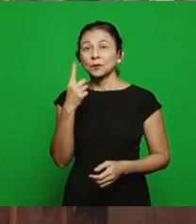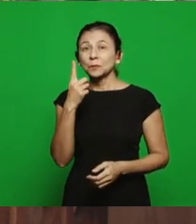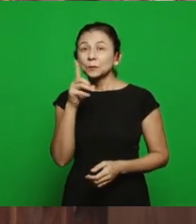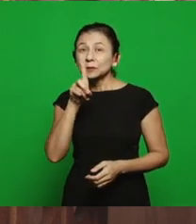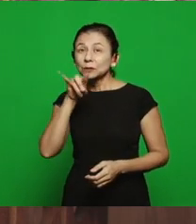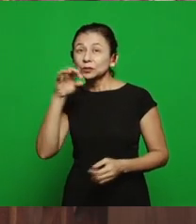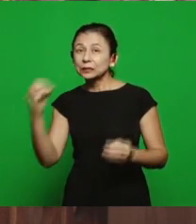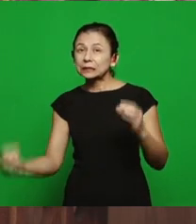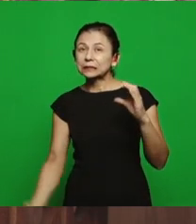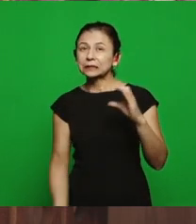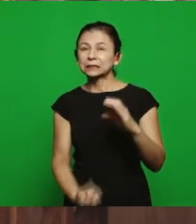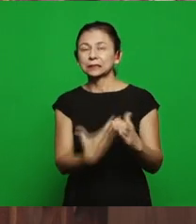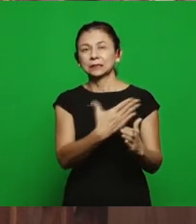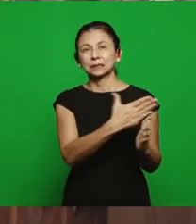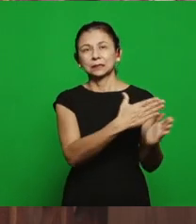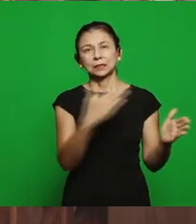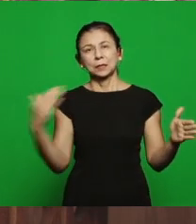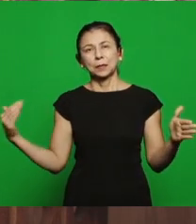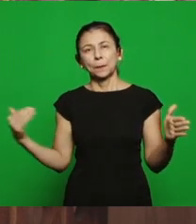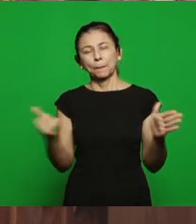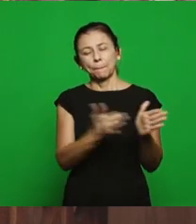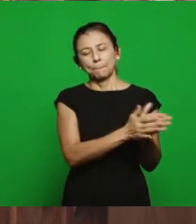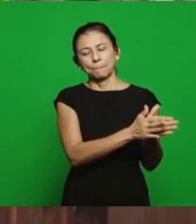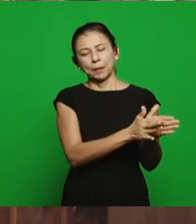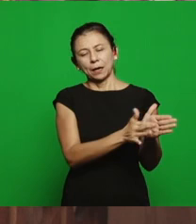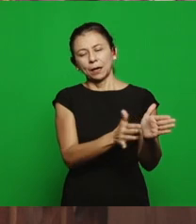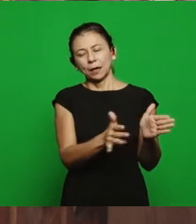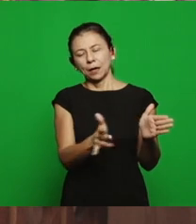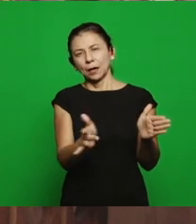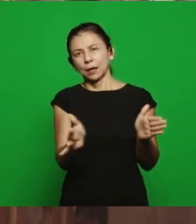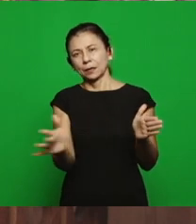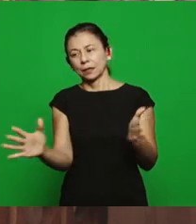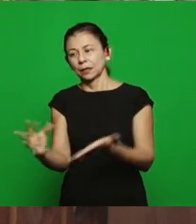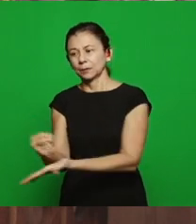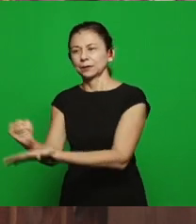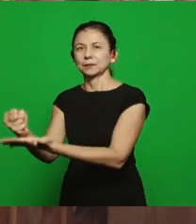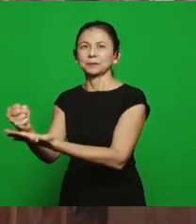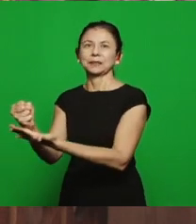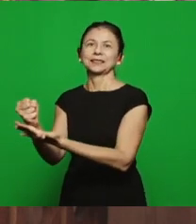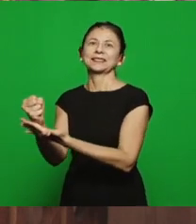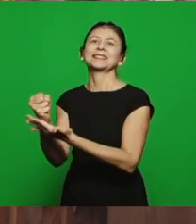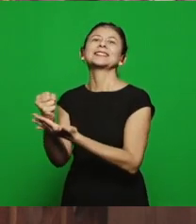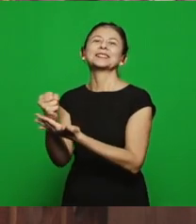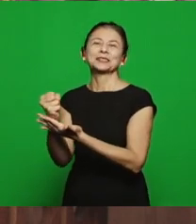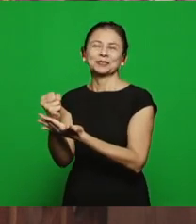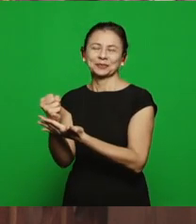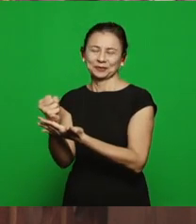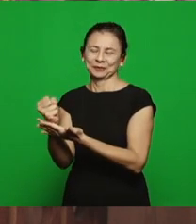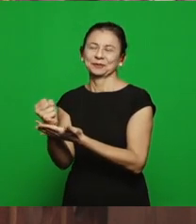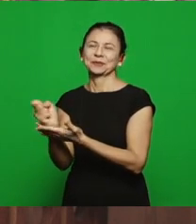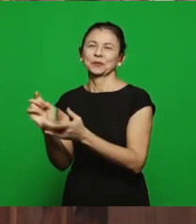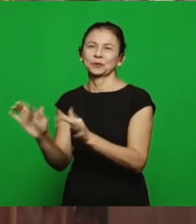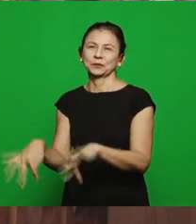until the Rapture of the church, it goes until the end of the age, there is a project